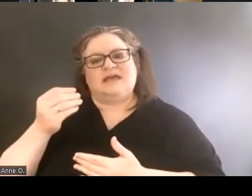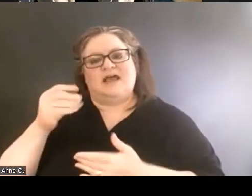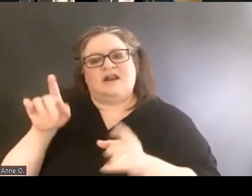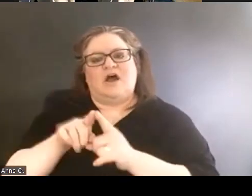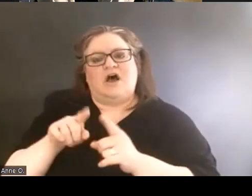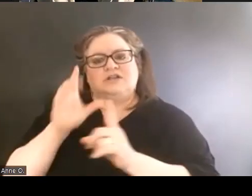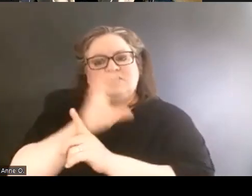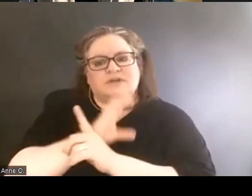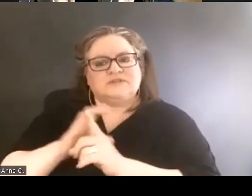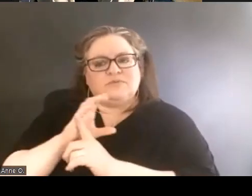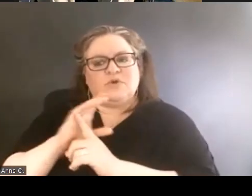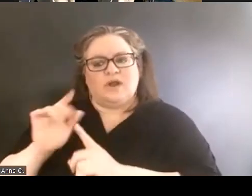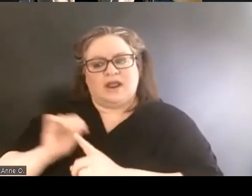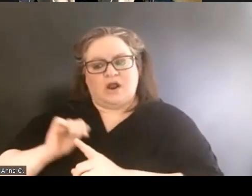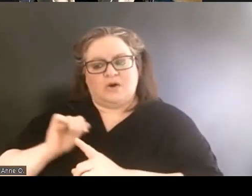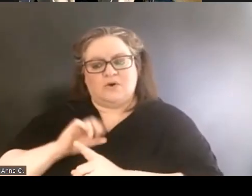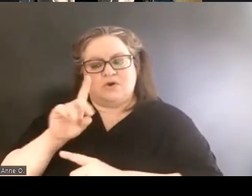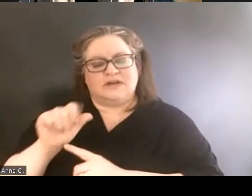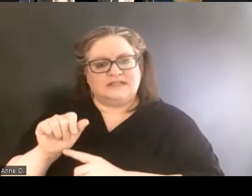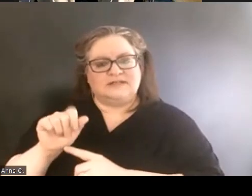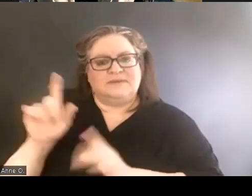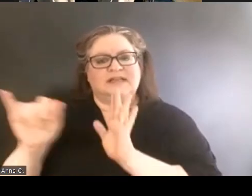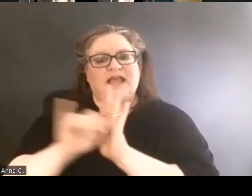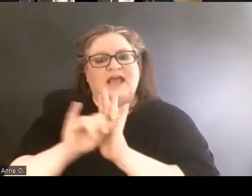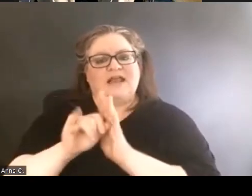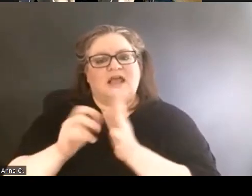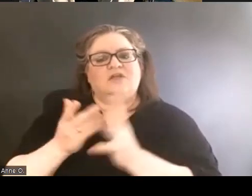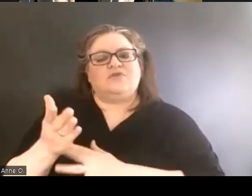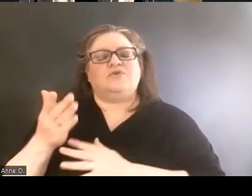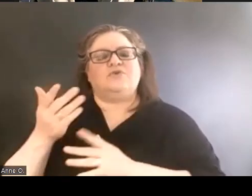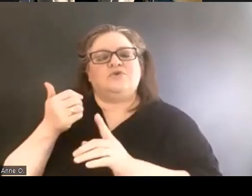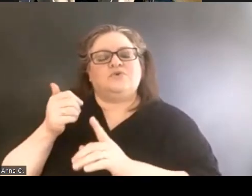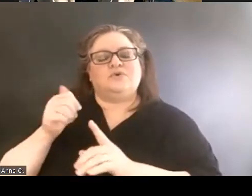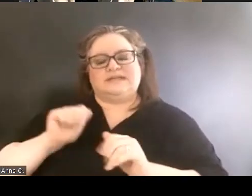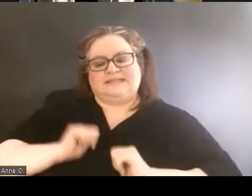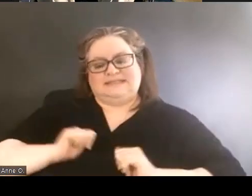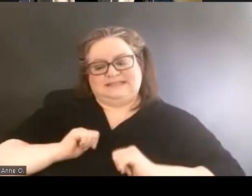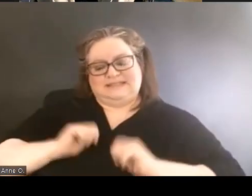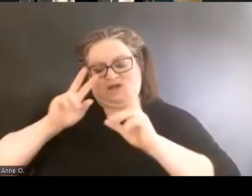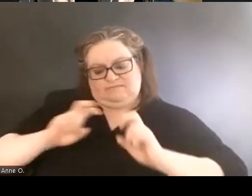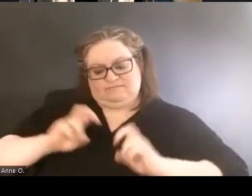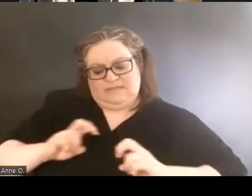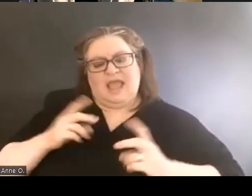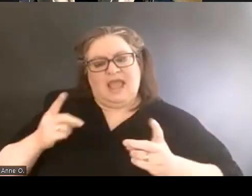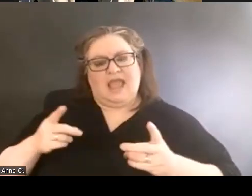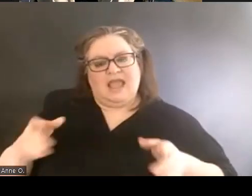our own disability identity through self-exploration and intersectional lenses.